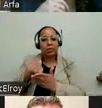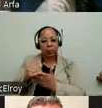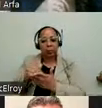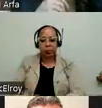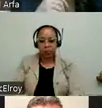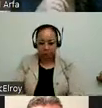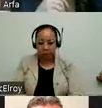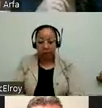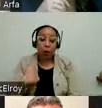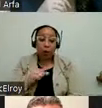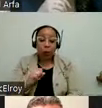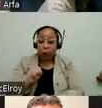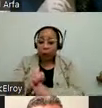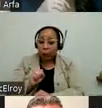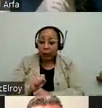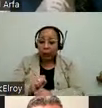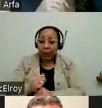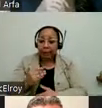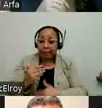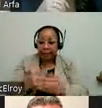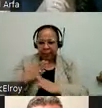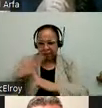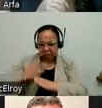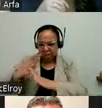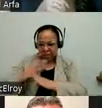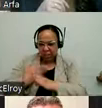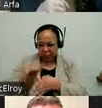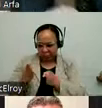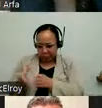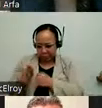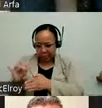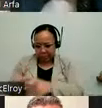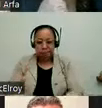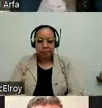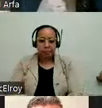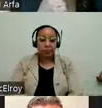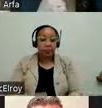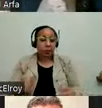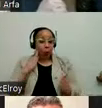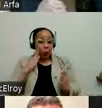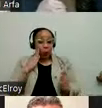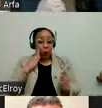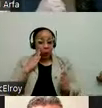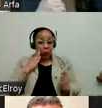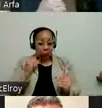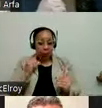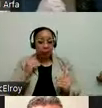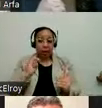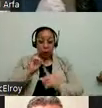community center. And we are working on the construction process in hope to have -- our target is a launch in October of the space. And I would let